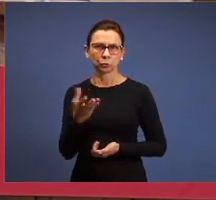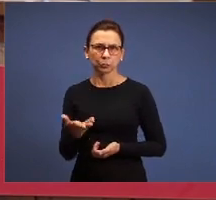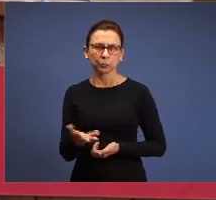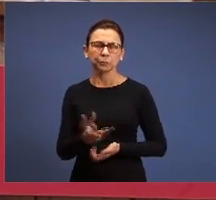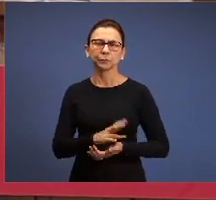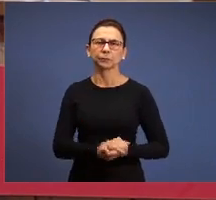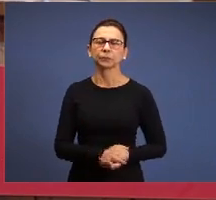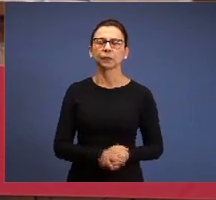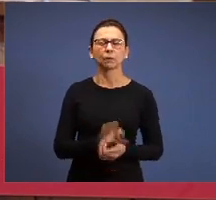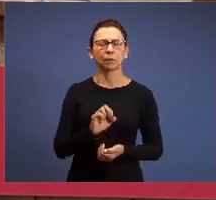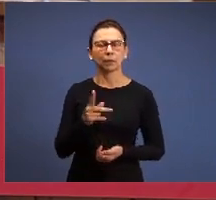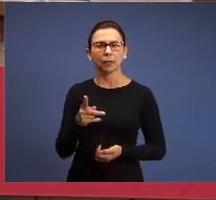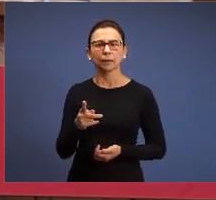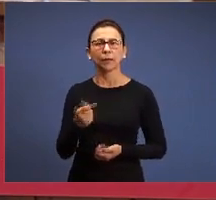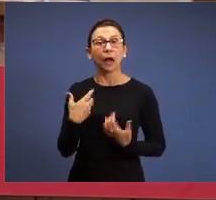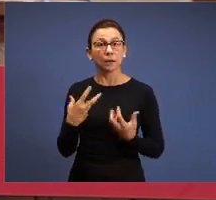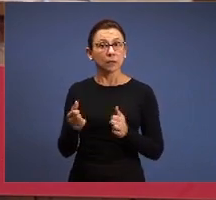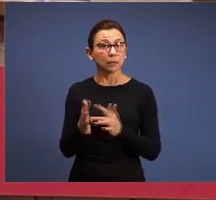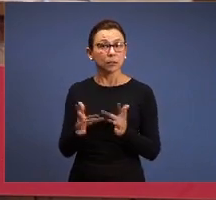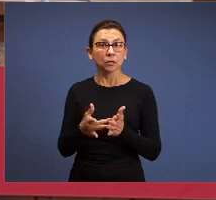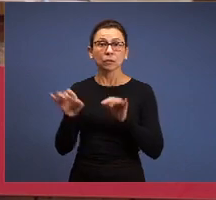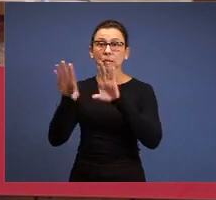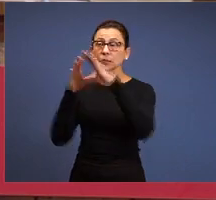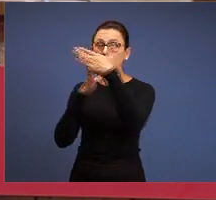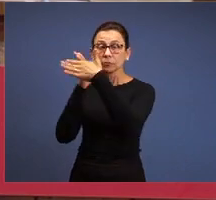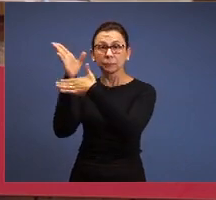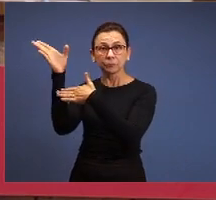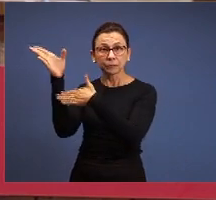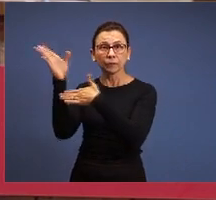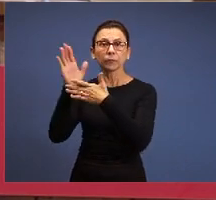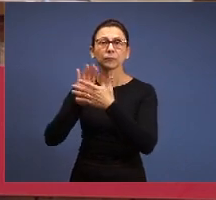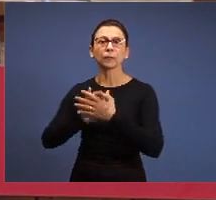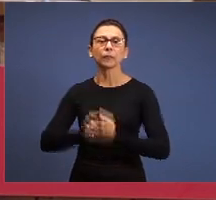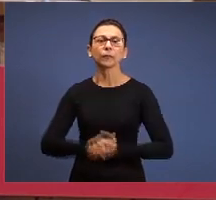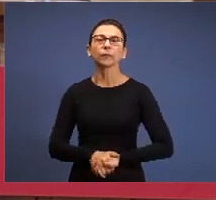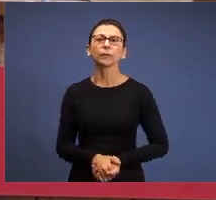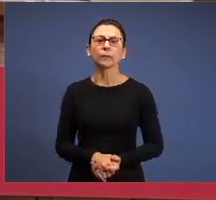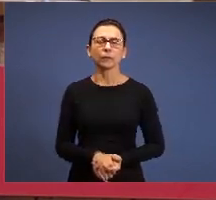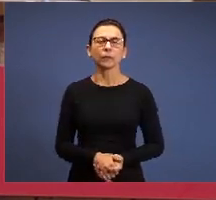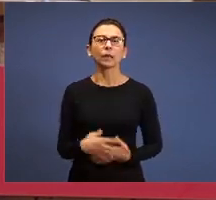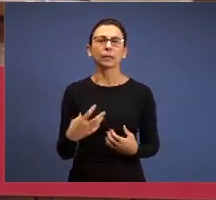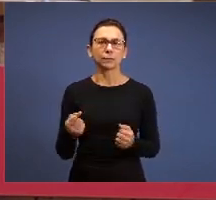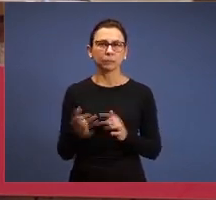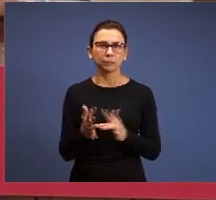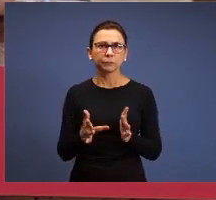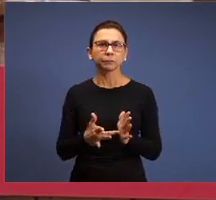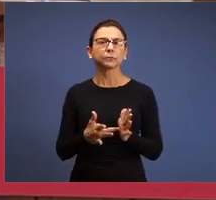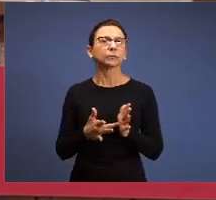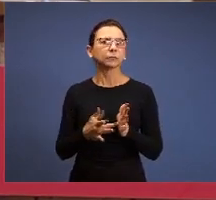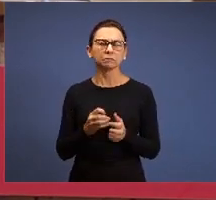went to heaven, if you accepted Jesus and died, no problem, it would be ideal: accepted Jesus, die and its over, done, it’s right,